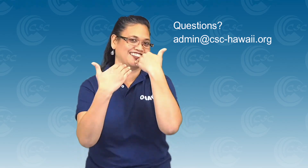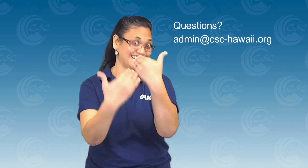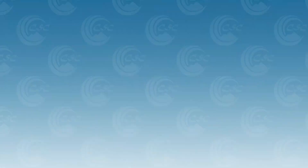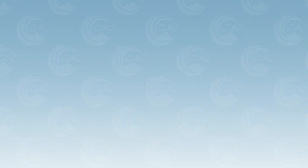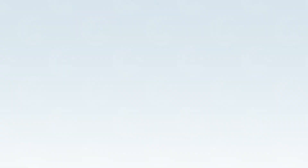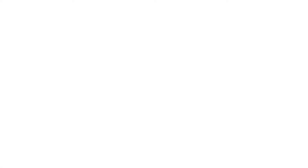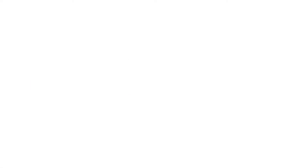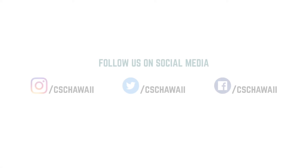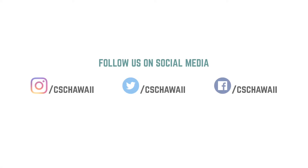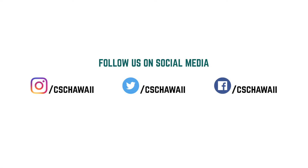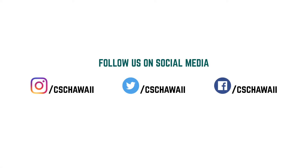Mahalo!